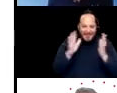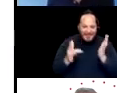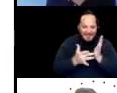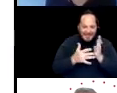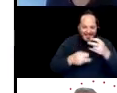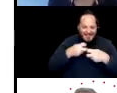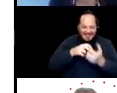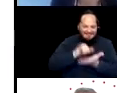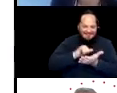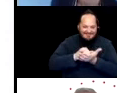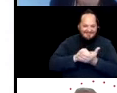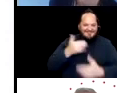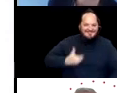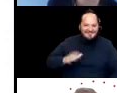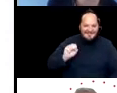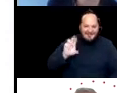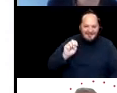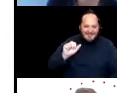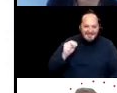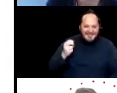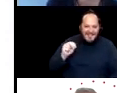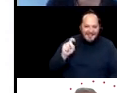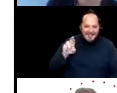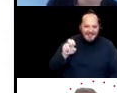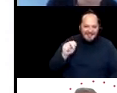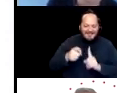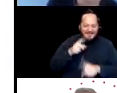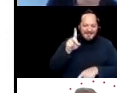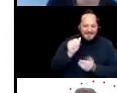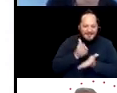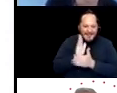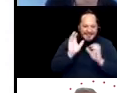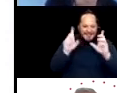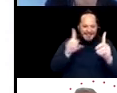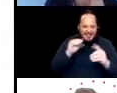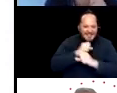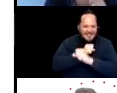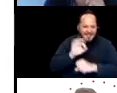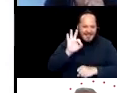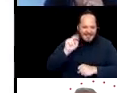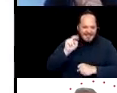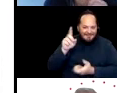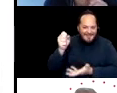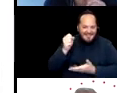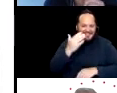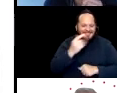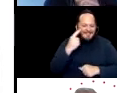from Disability Rights Education & Defense Fund. Thank you for joining us this afternoon for our update from the Disability